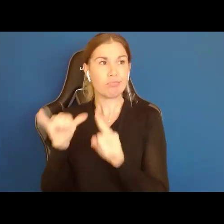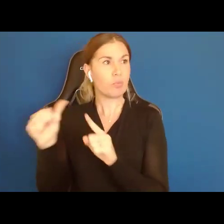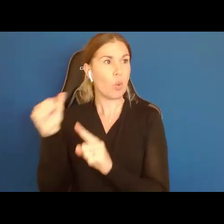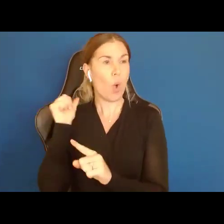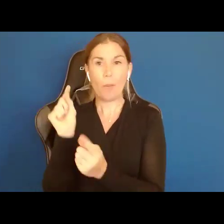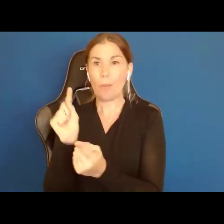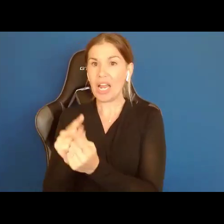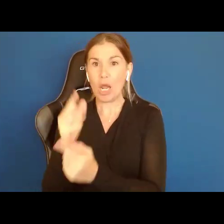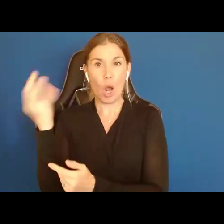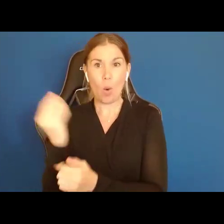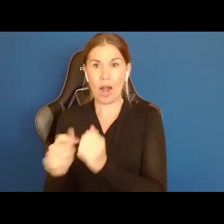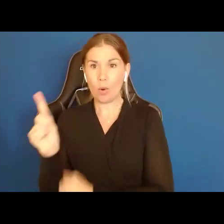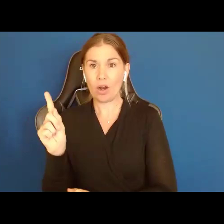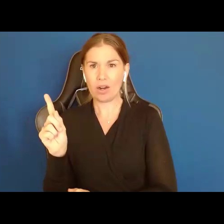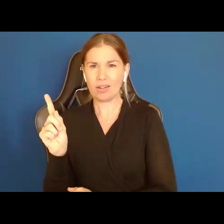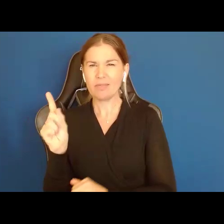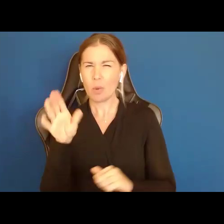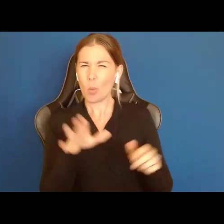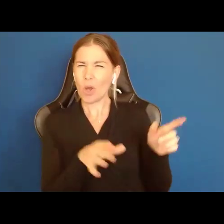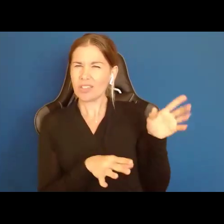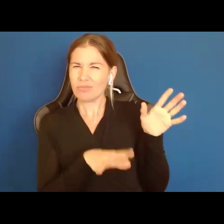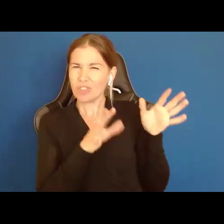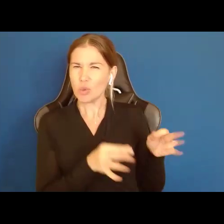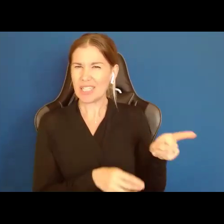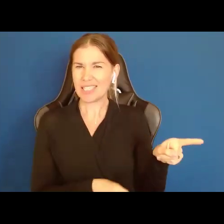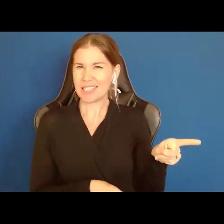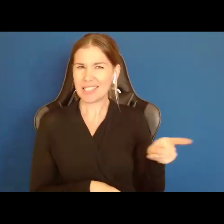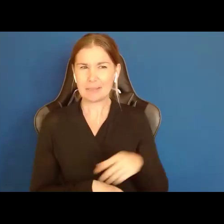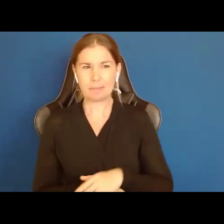I know the one I would choose. So, the other thing is this, and I call this the cherry on top of